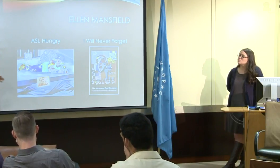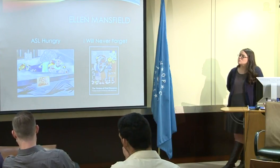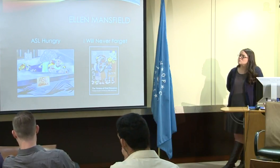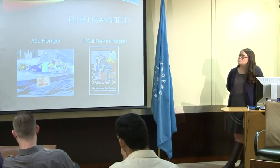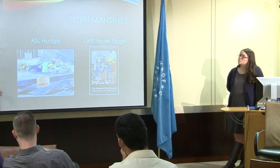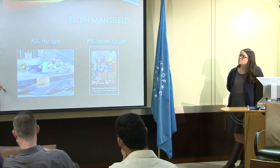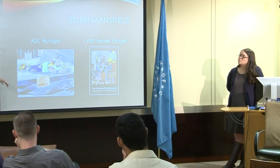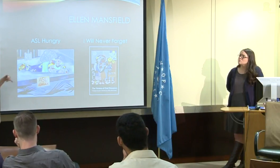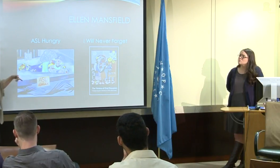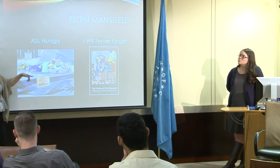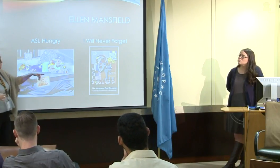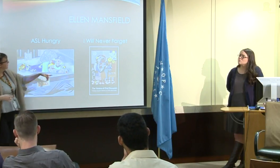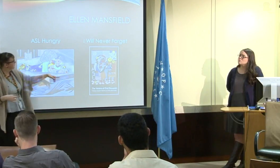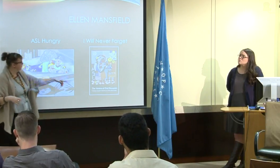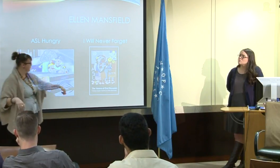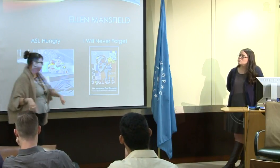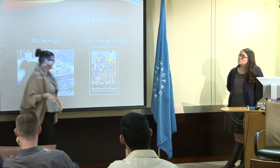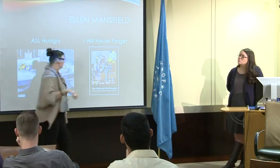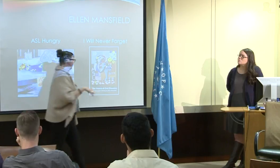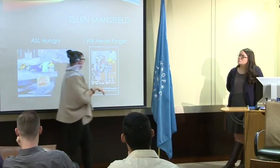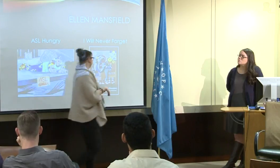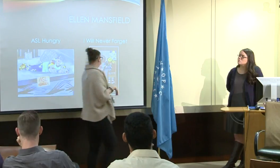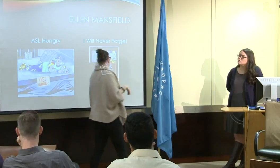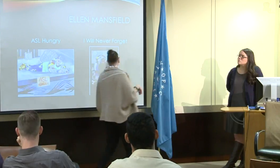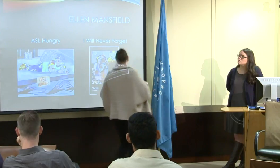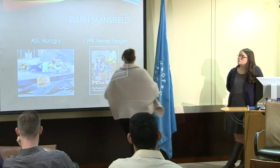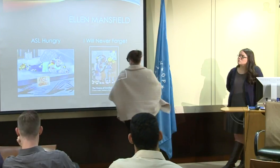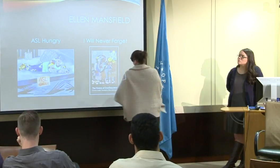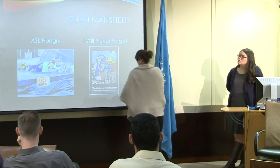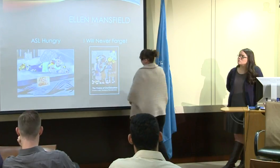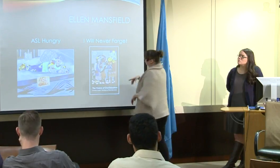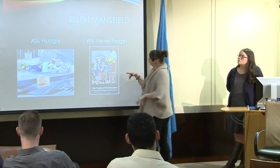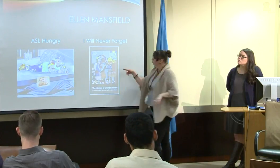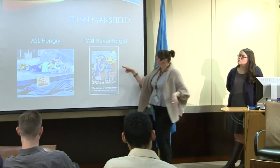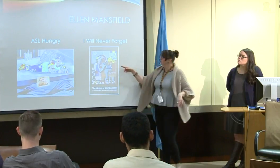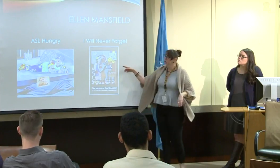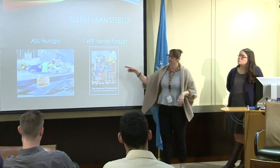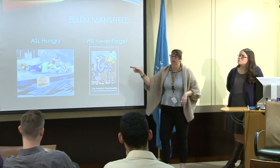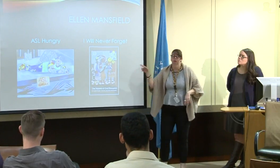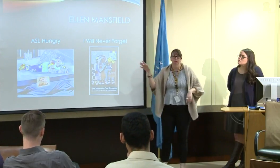is to have American Sign Language for full inclusion and education of deaf people.